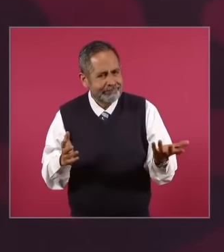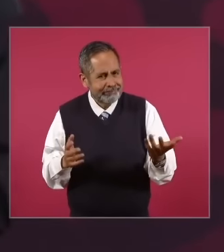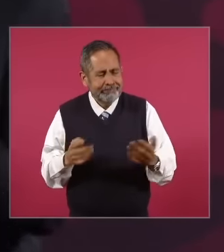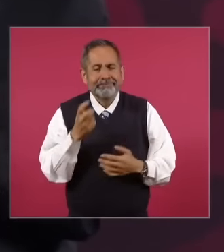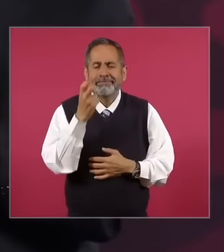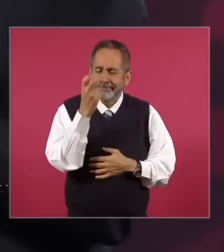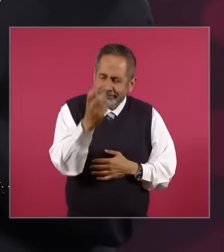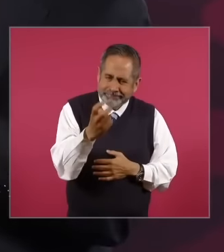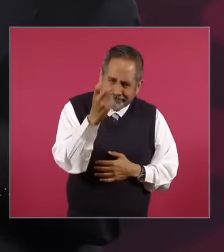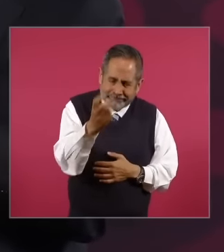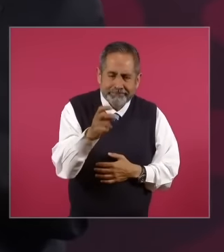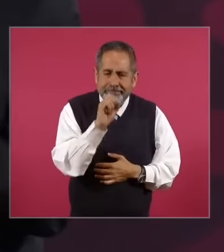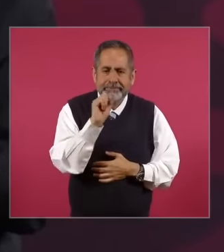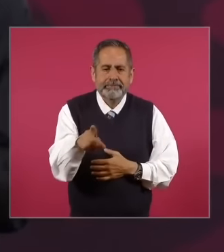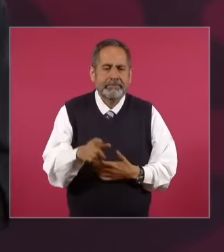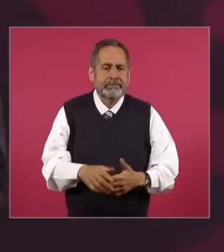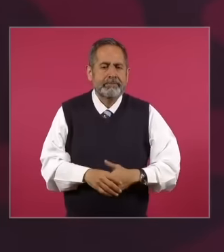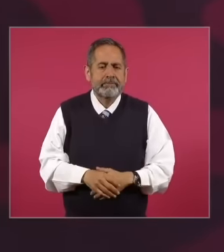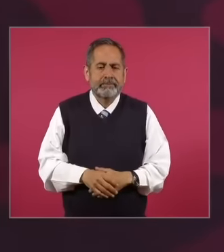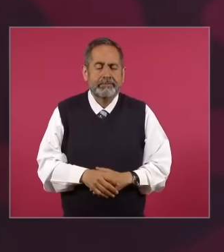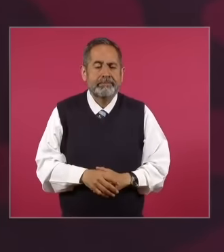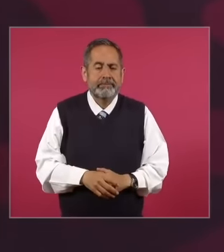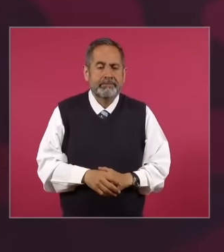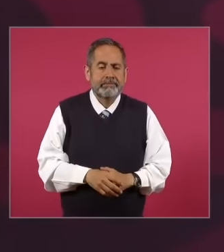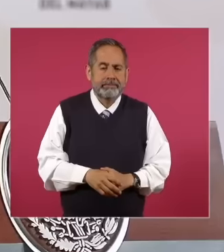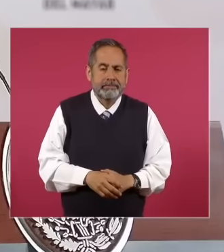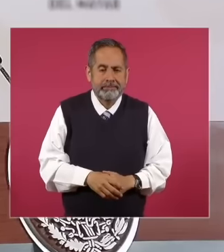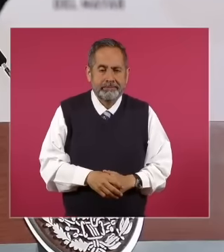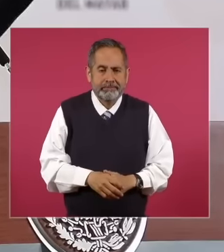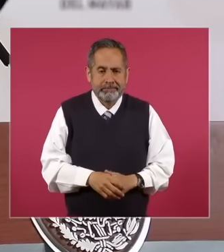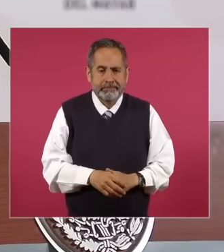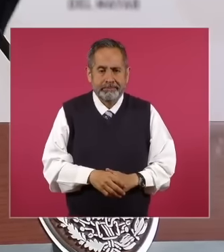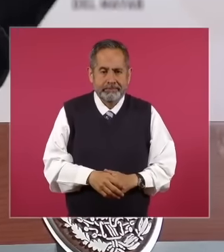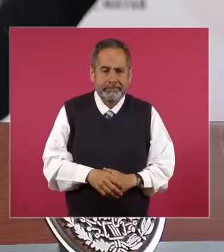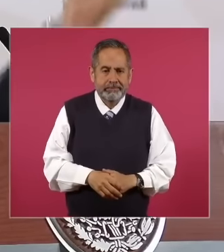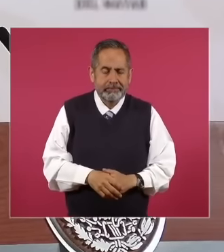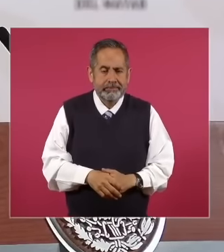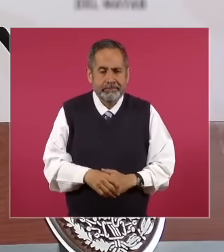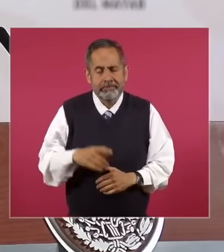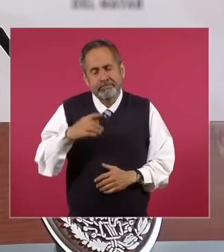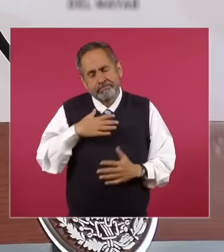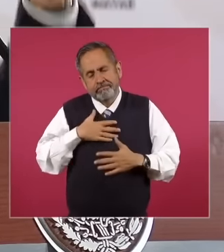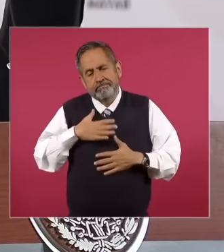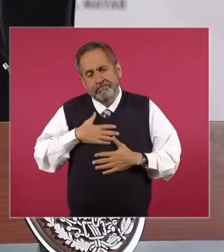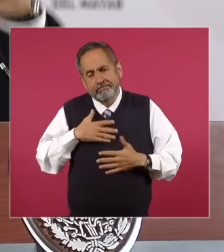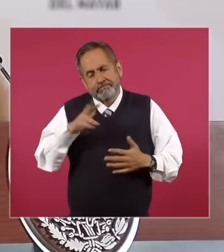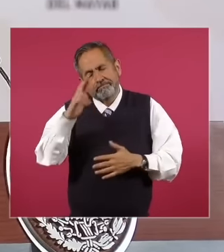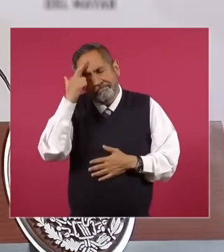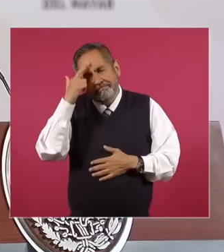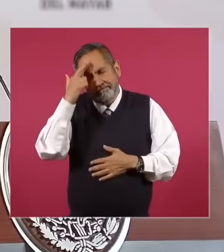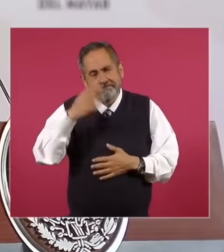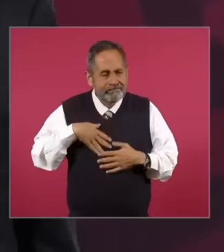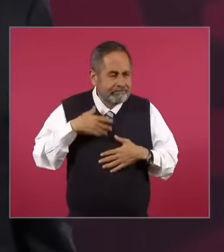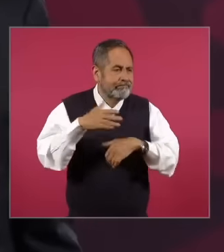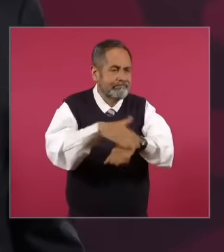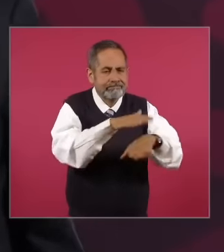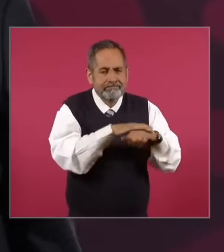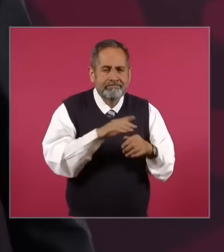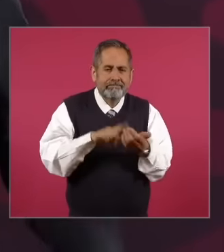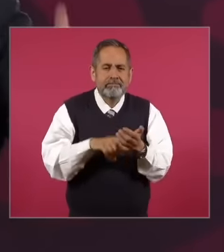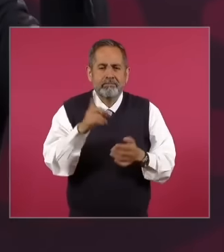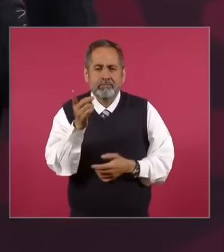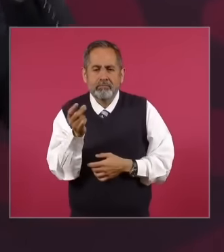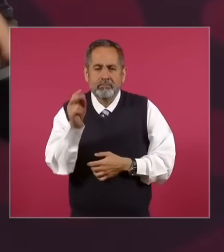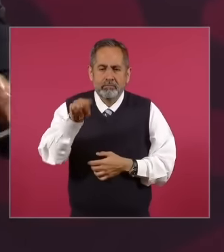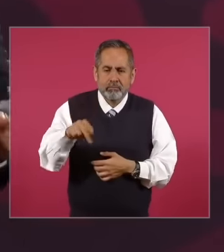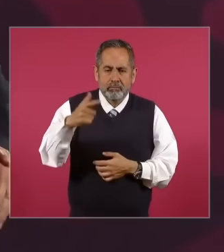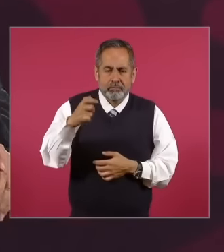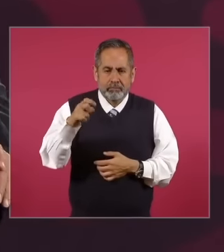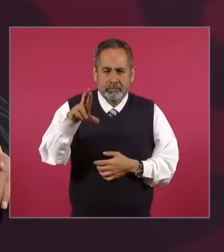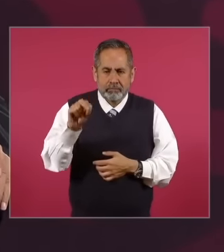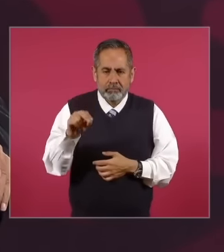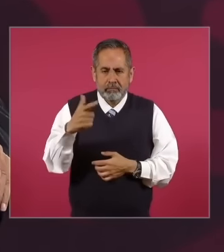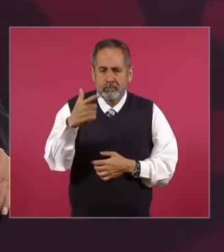eh I will make a call to him I remember Don Genaro Góngora Pimentel who was